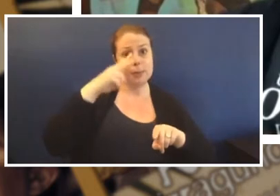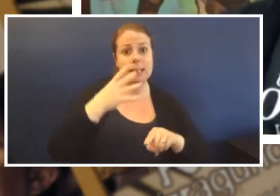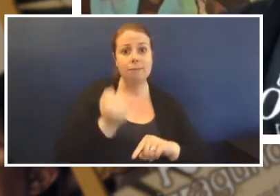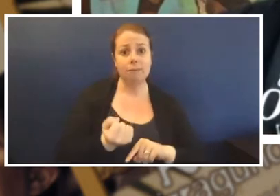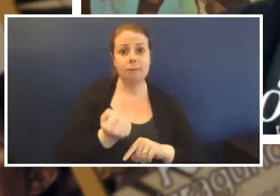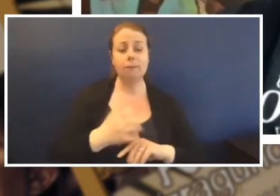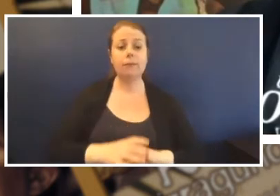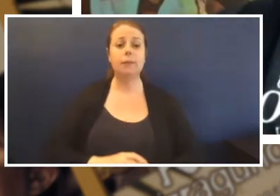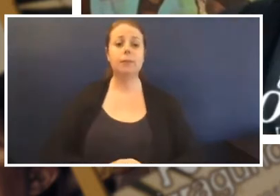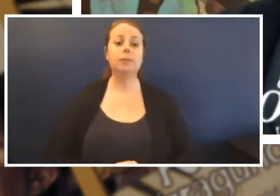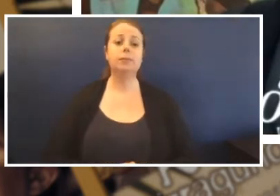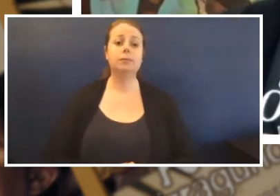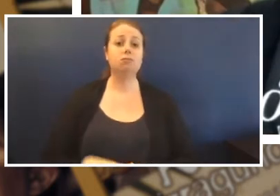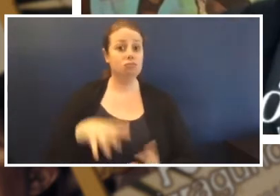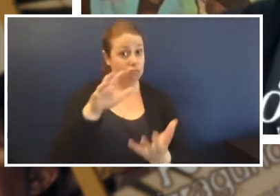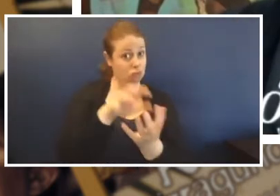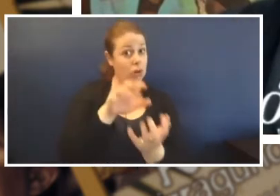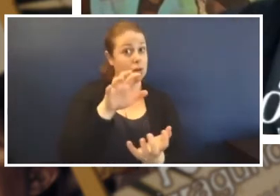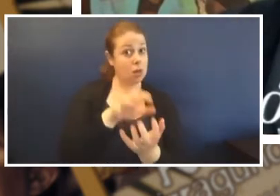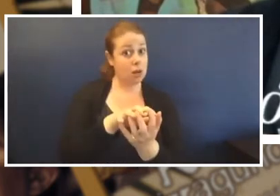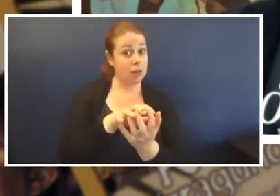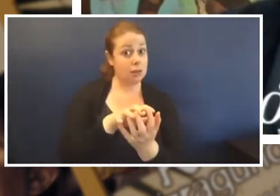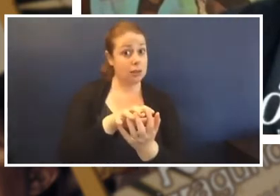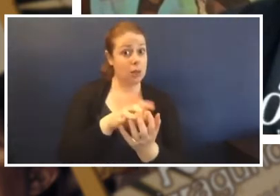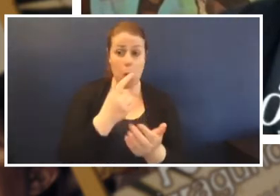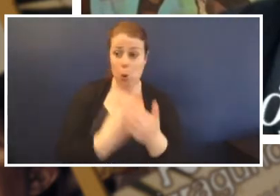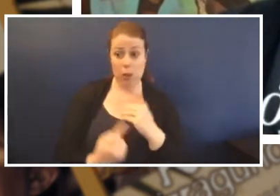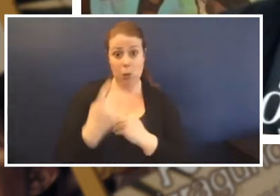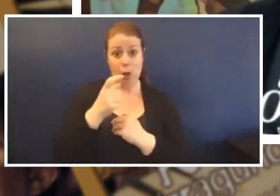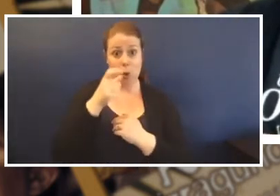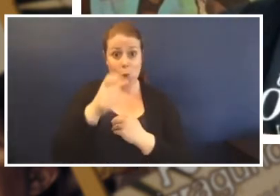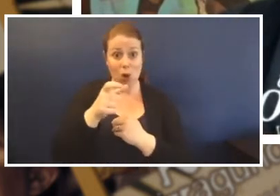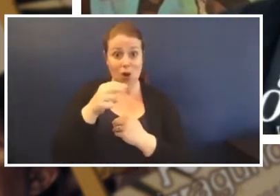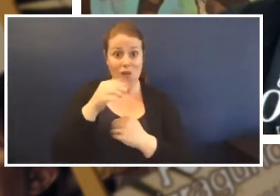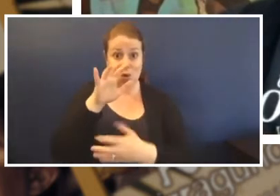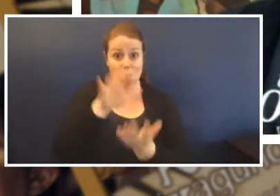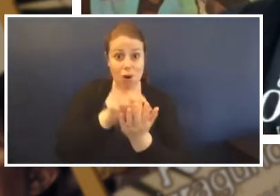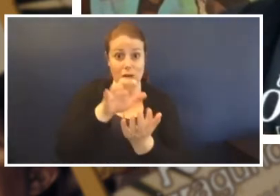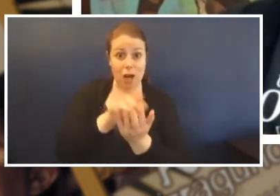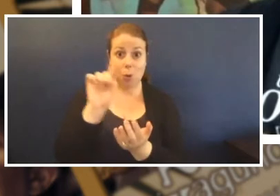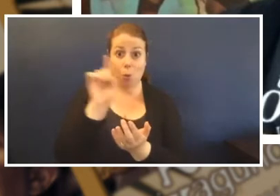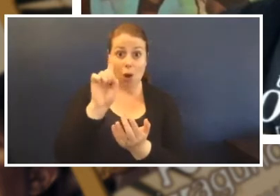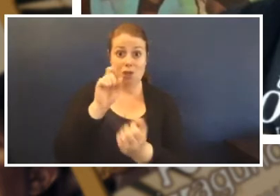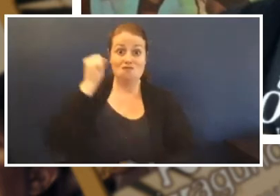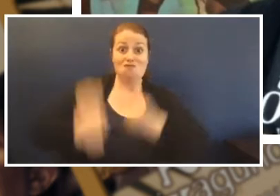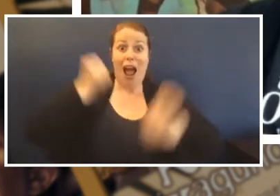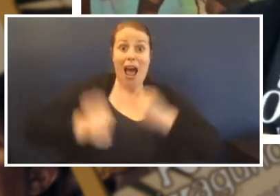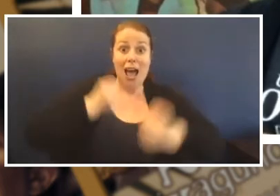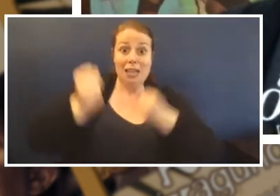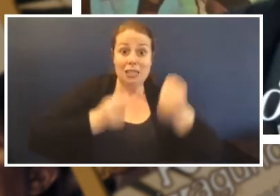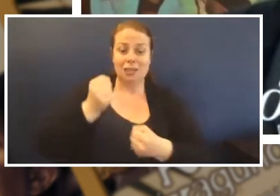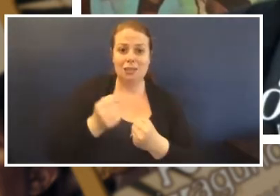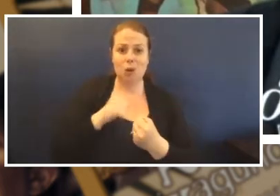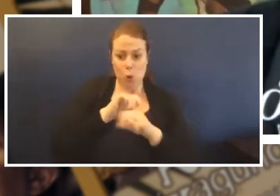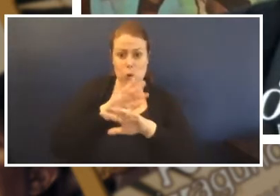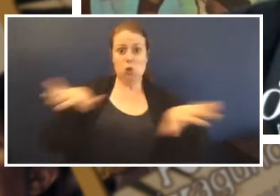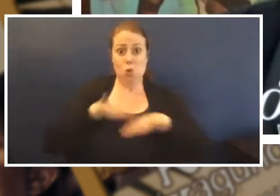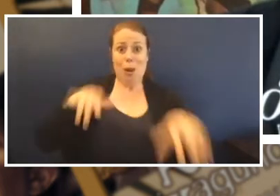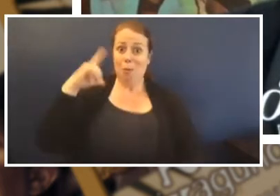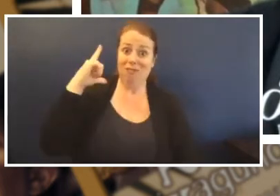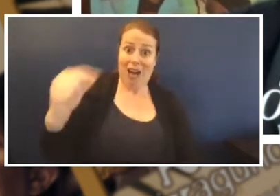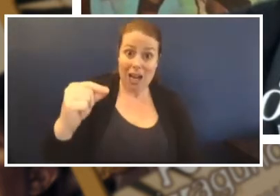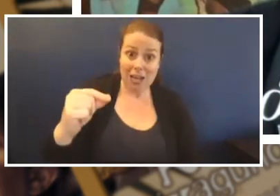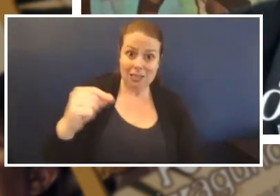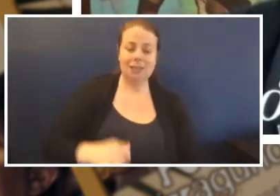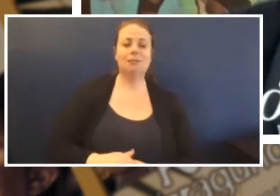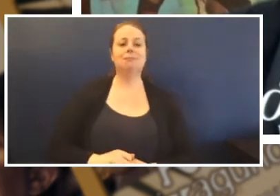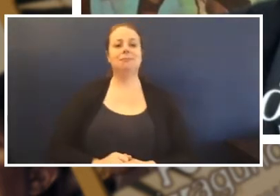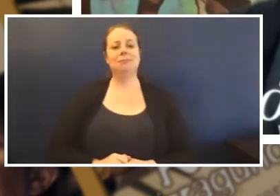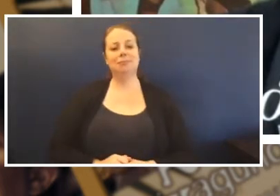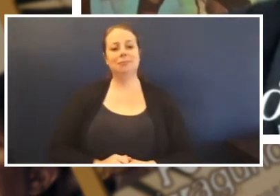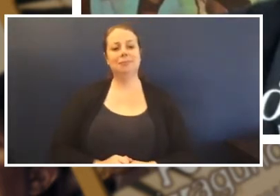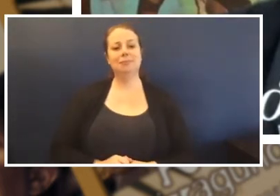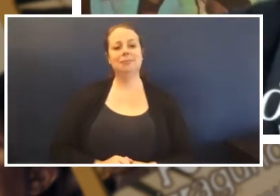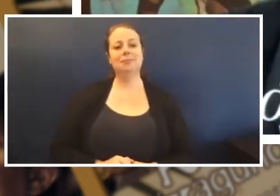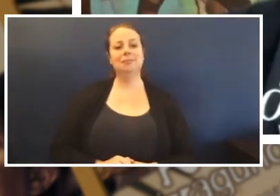and crocodiles, there's only one word for crocodile, run or swim fast, but I think that when we